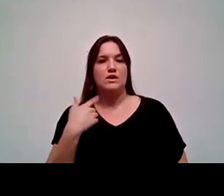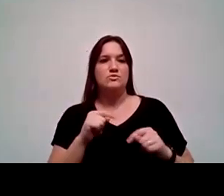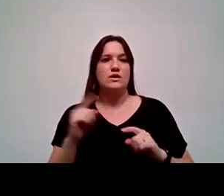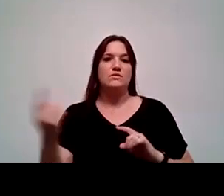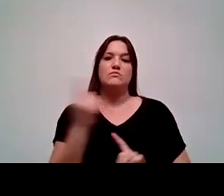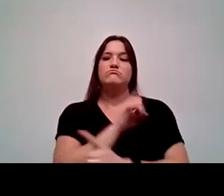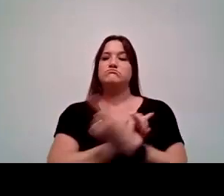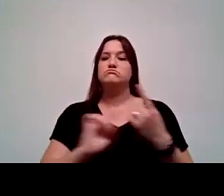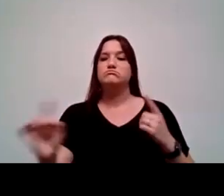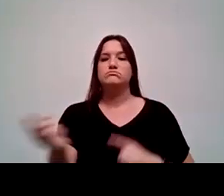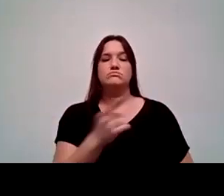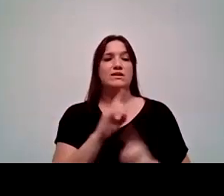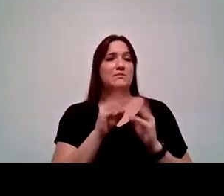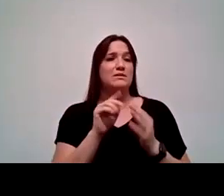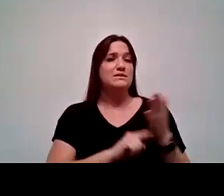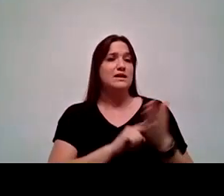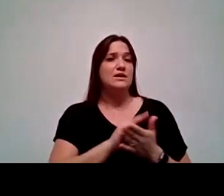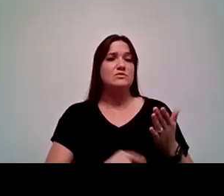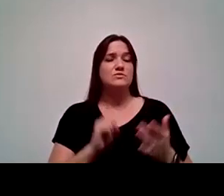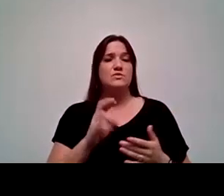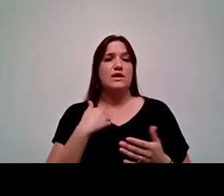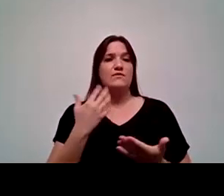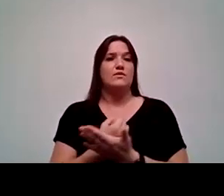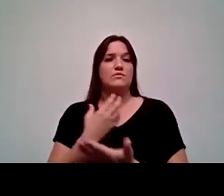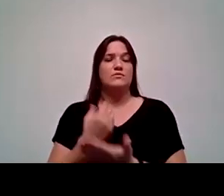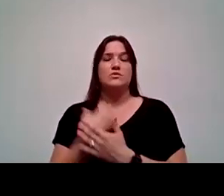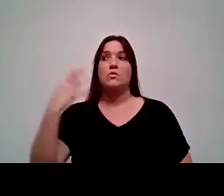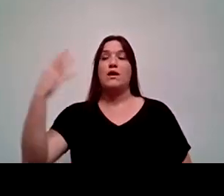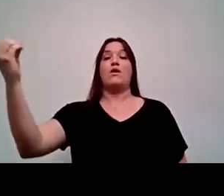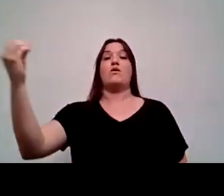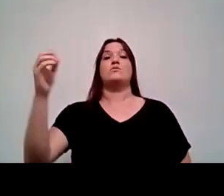Any time a meeting gets canceled or any time that I have an opportunity to go out and talk to students.